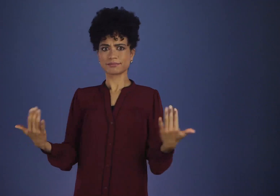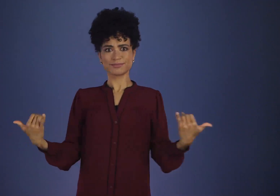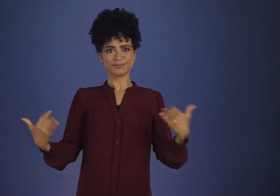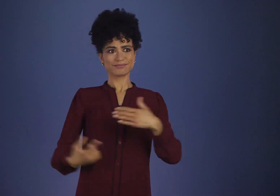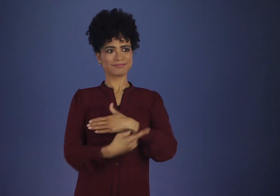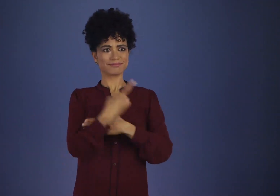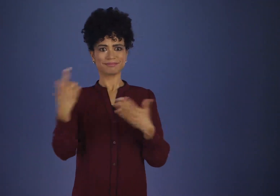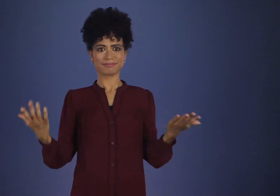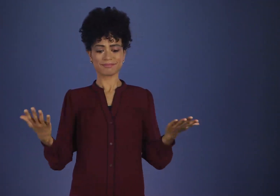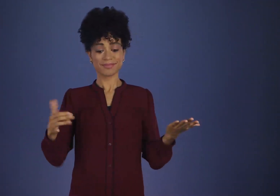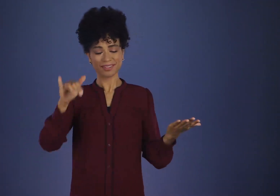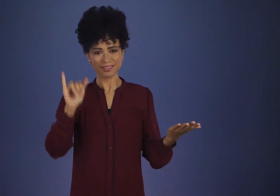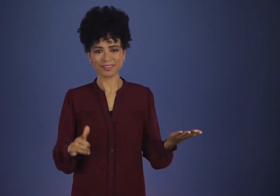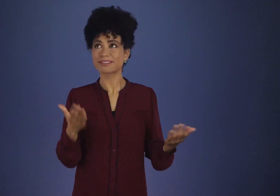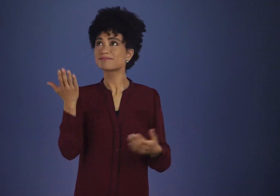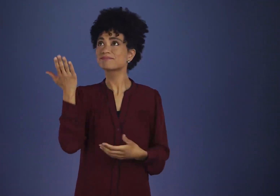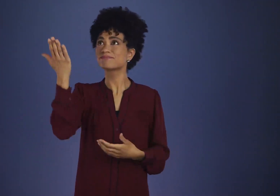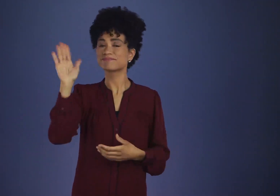has brought us to where we stand today.